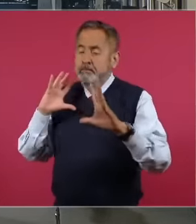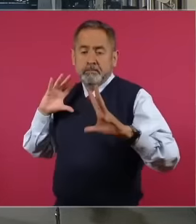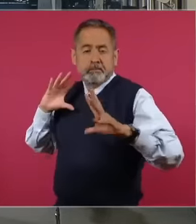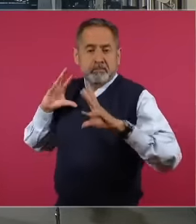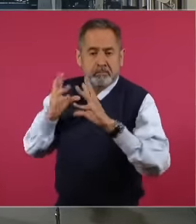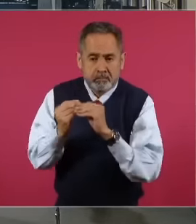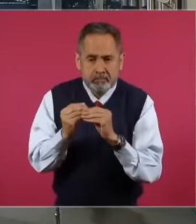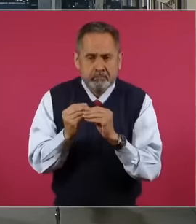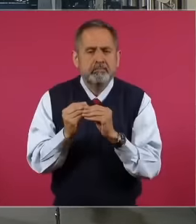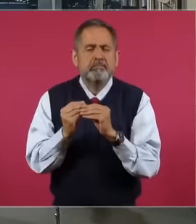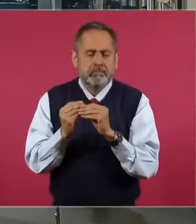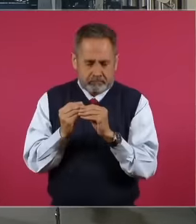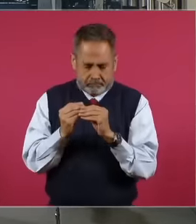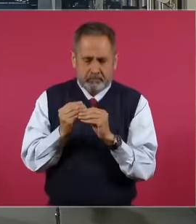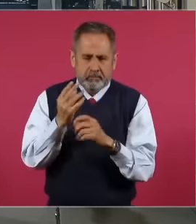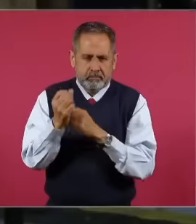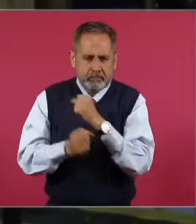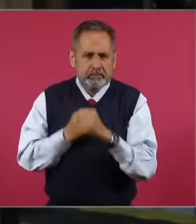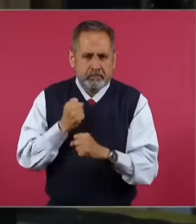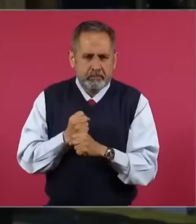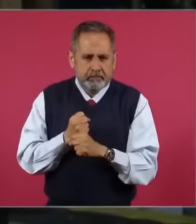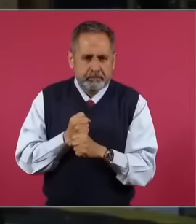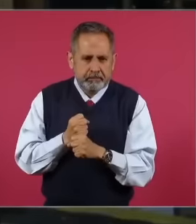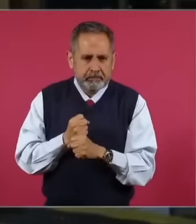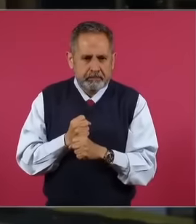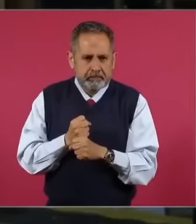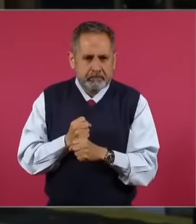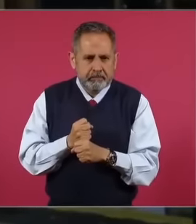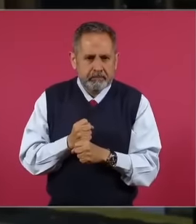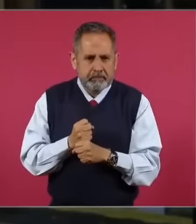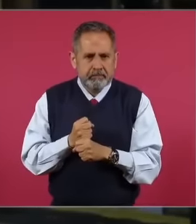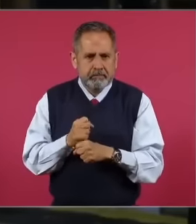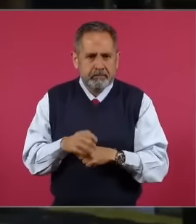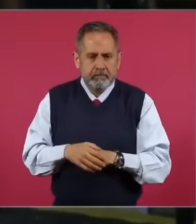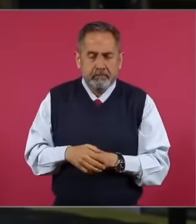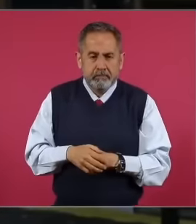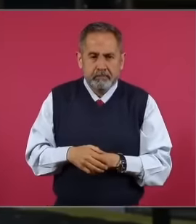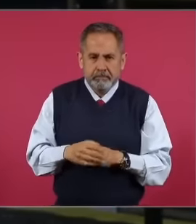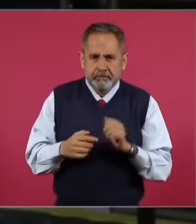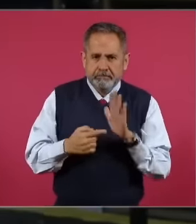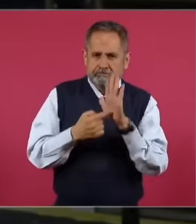years are these images that I bring for